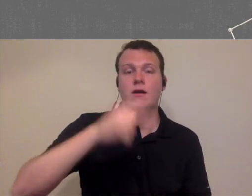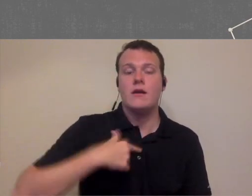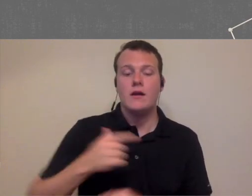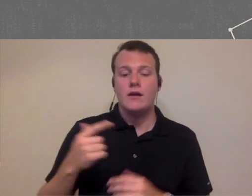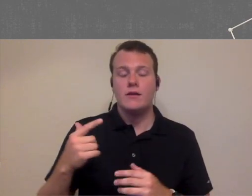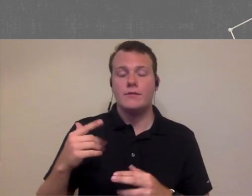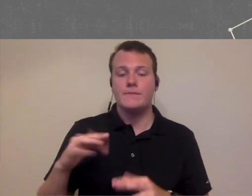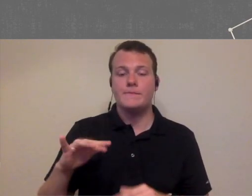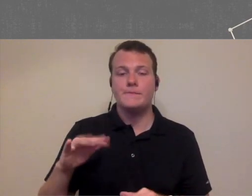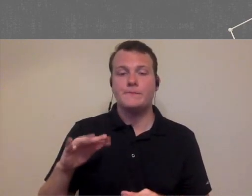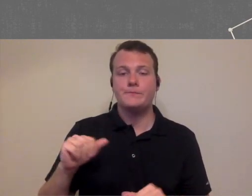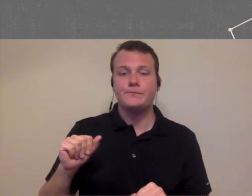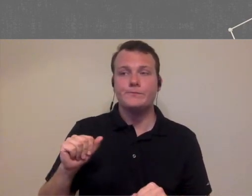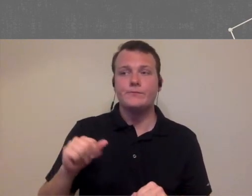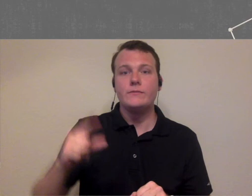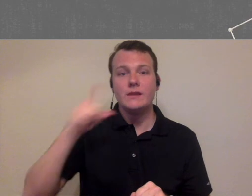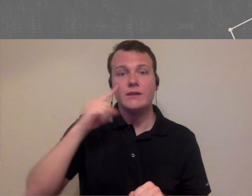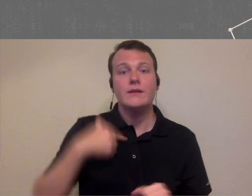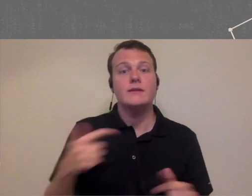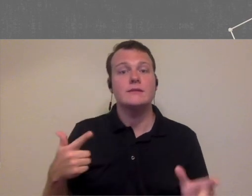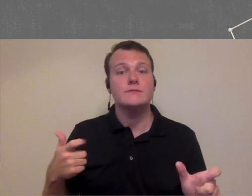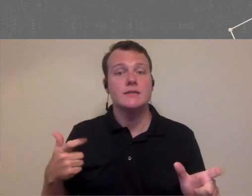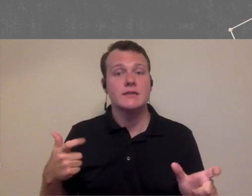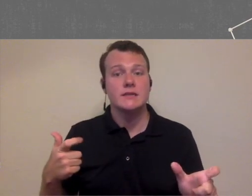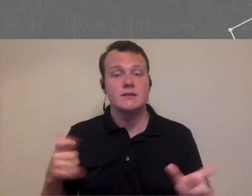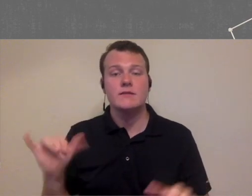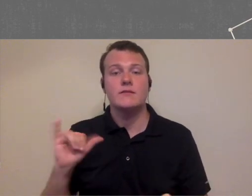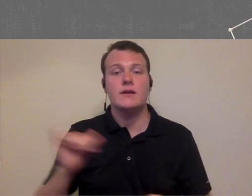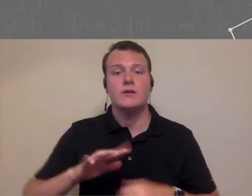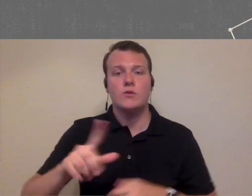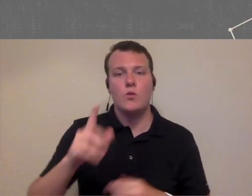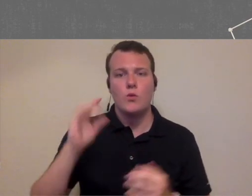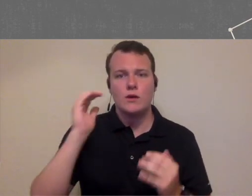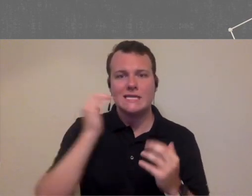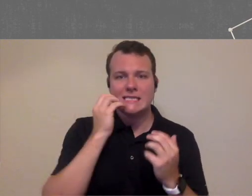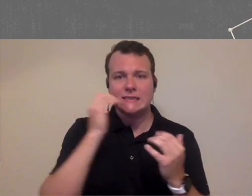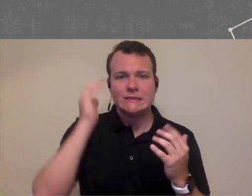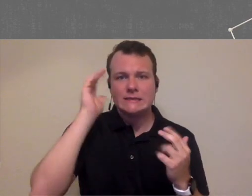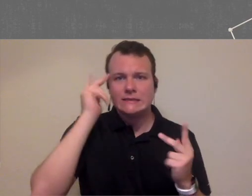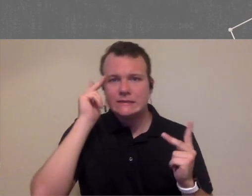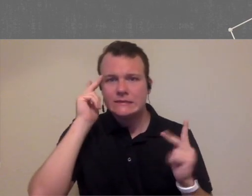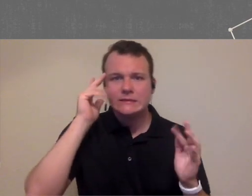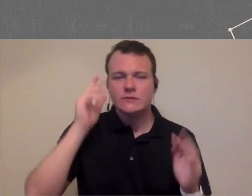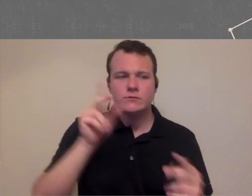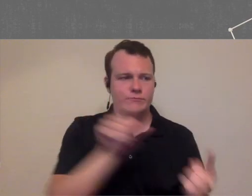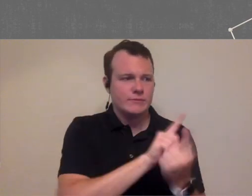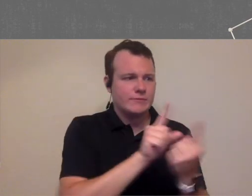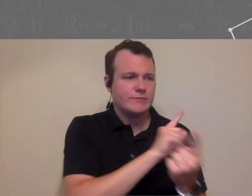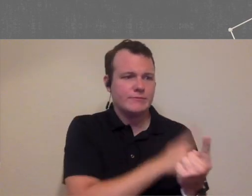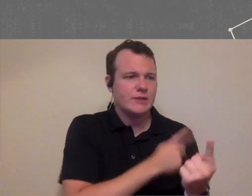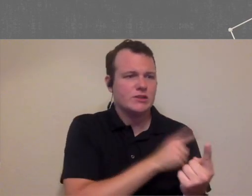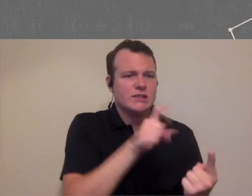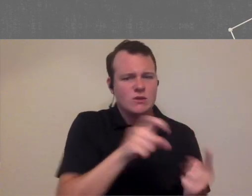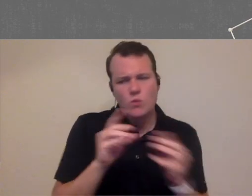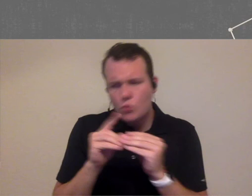you're cruising down and you think of that speed is sort of like the ings do you have right cuz you're seeing patients all the time your Sakai you